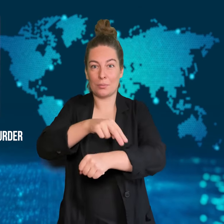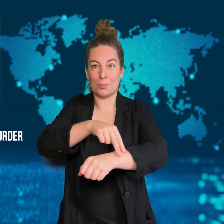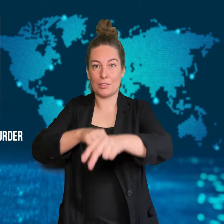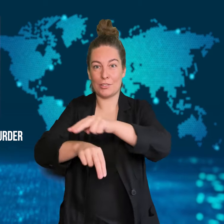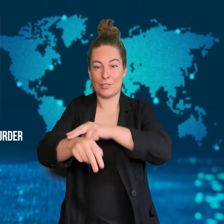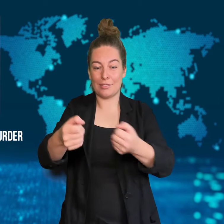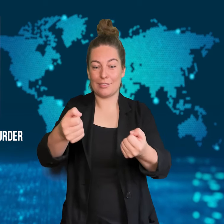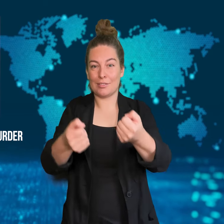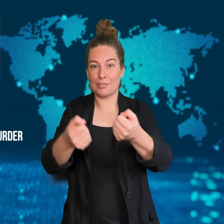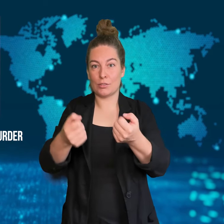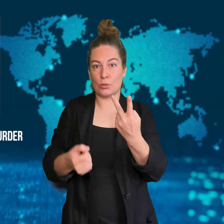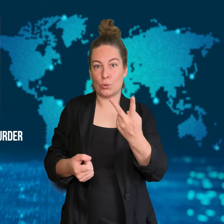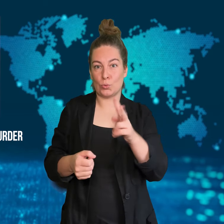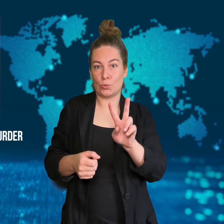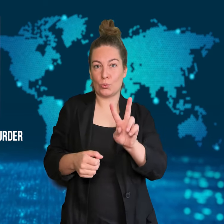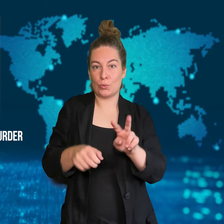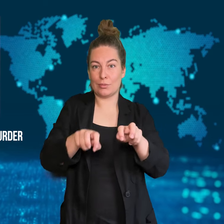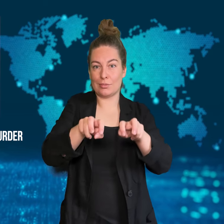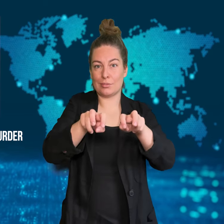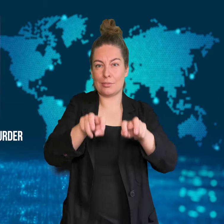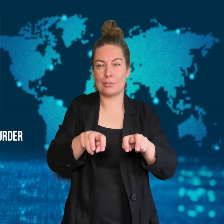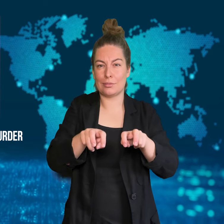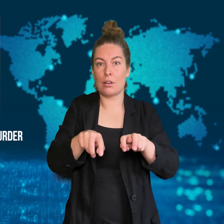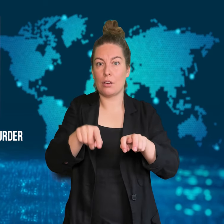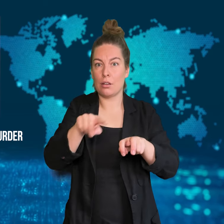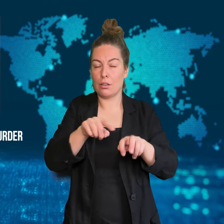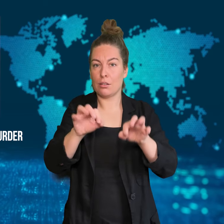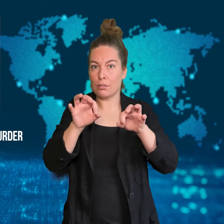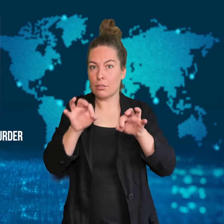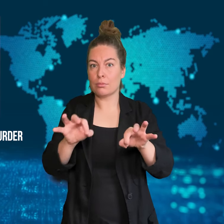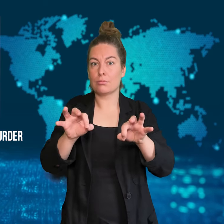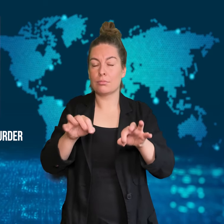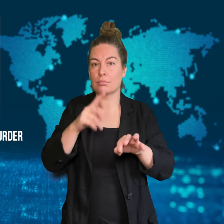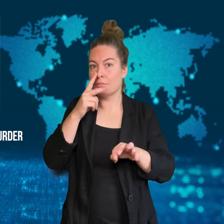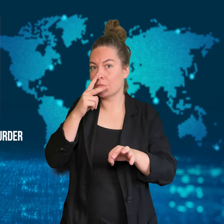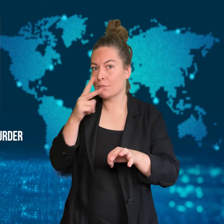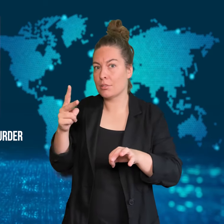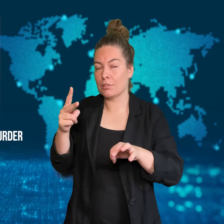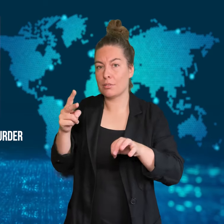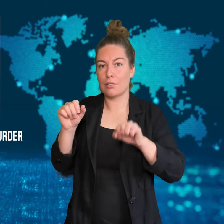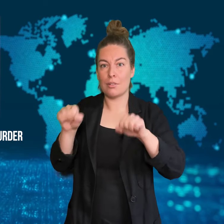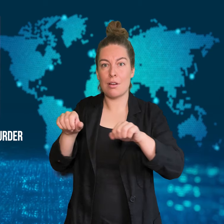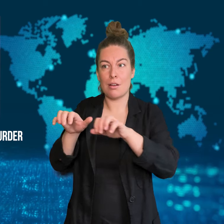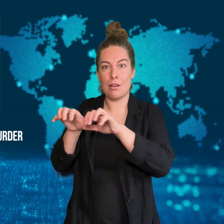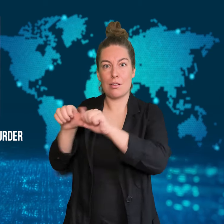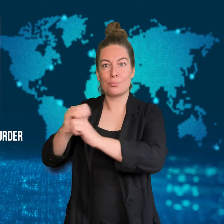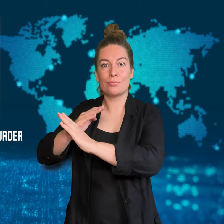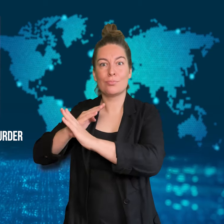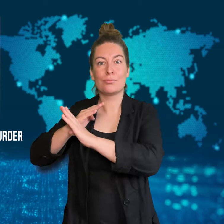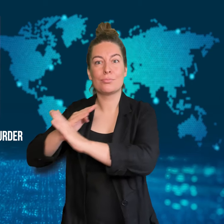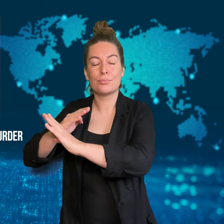The two pilots flying the plane were able to stop Emerson.